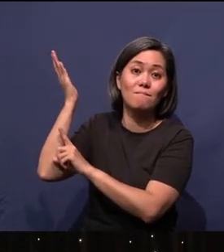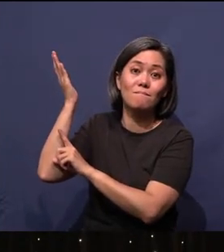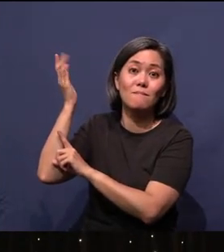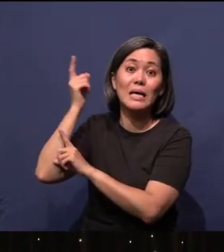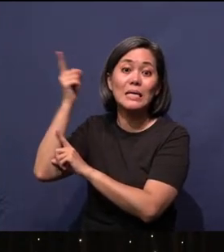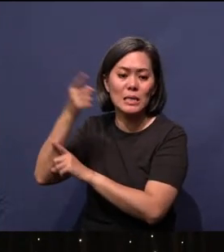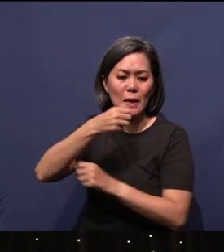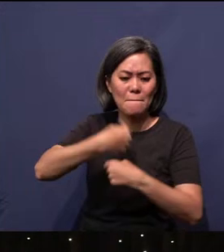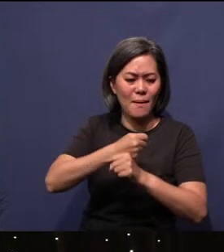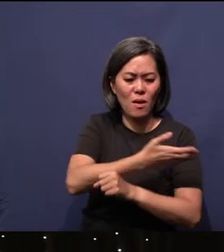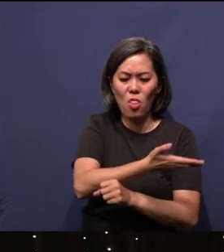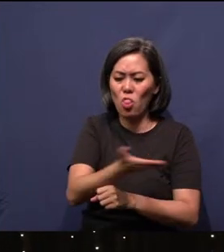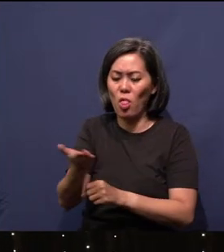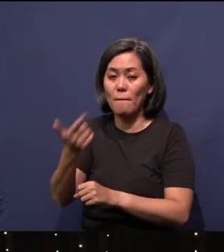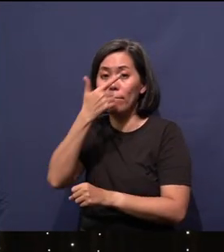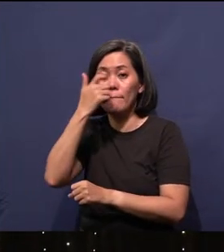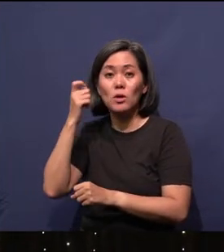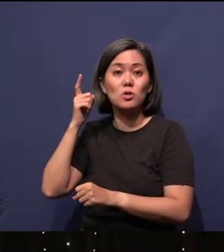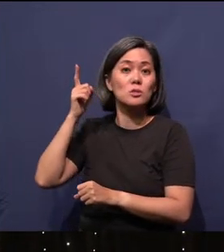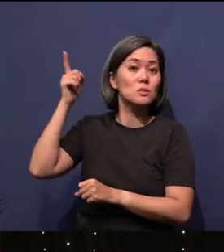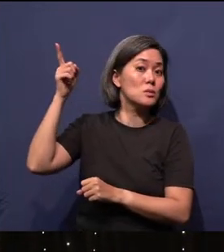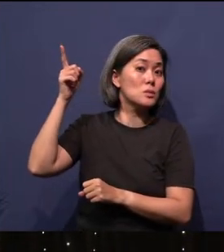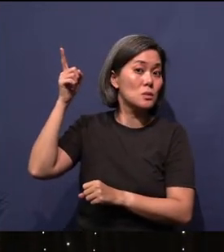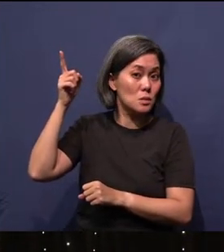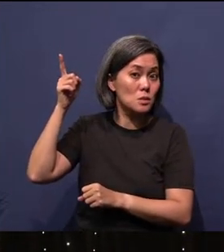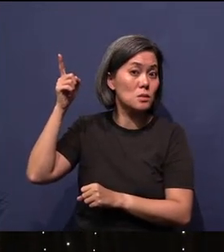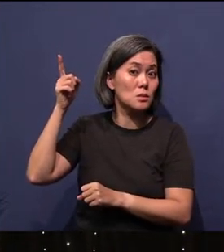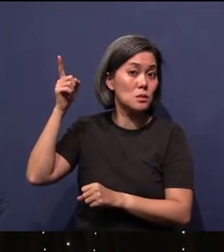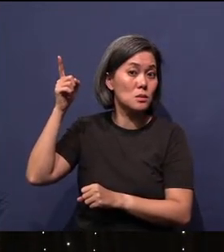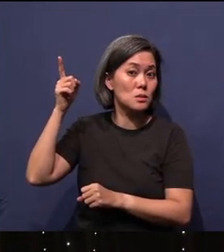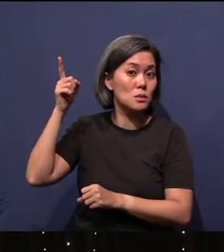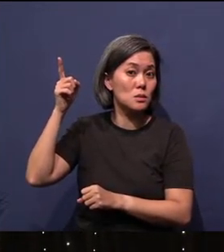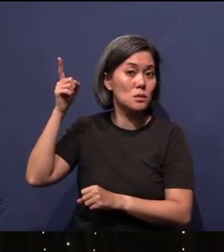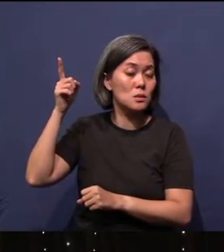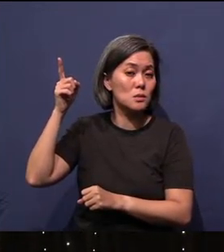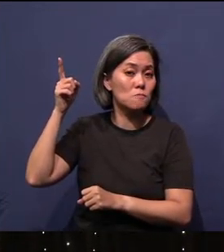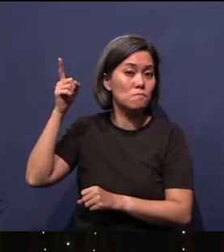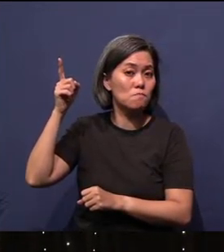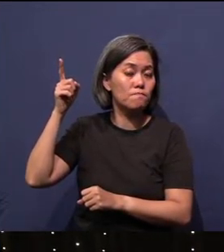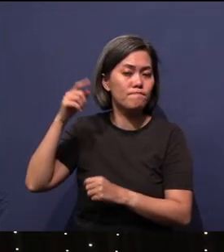them because of Him. What are you frightened about?